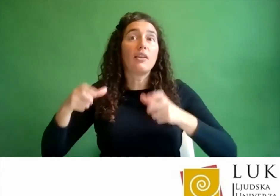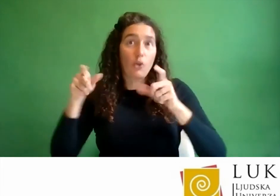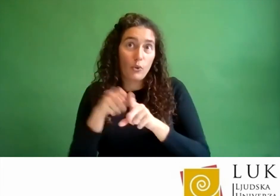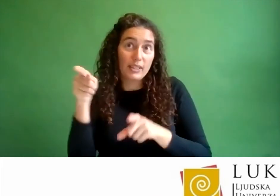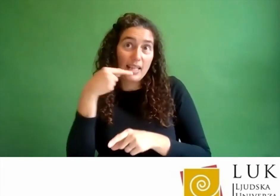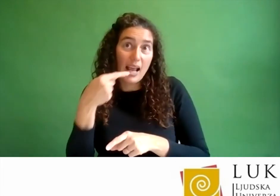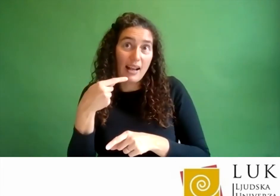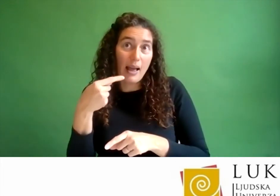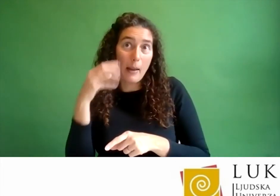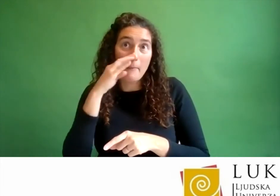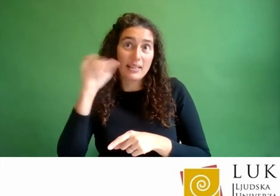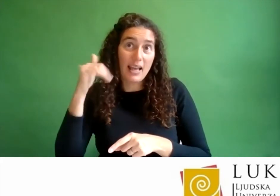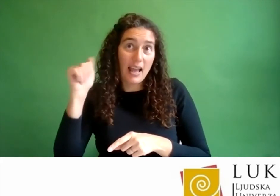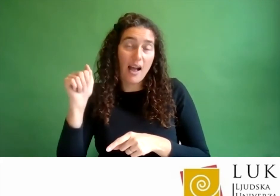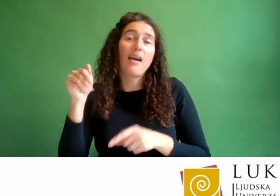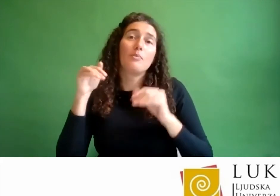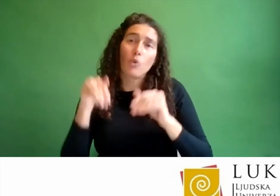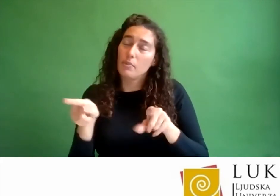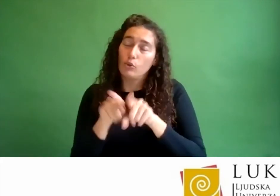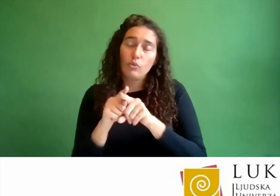who need to be involved just as much because they